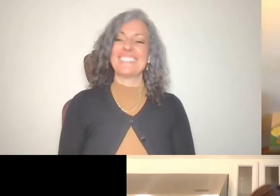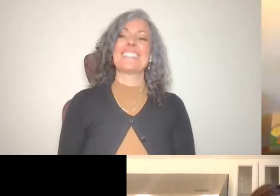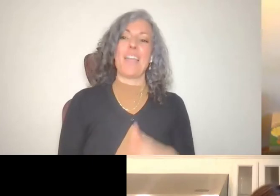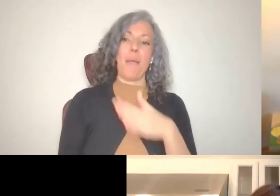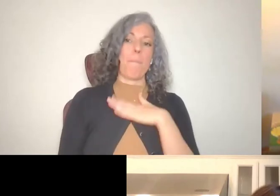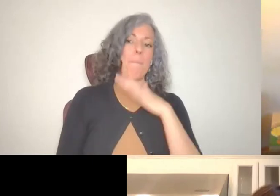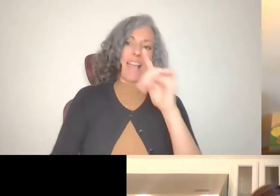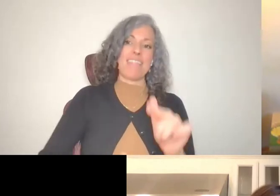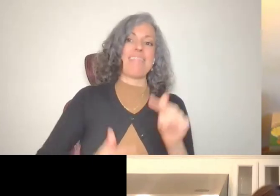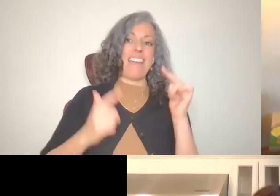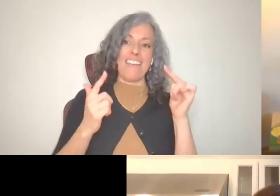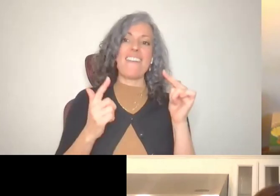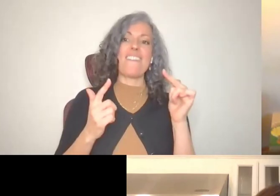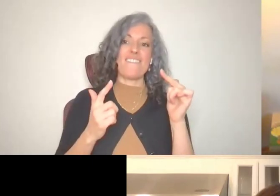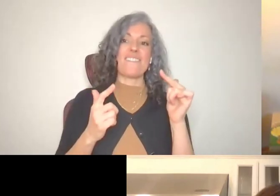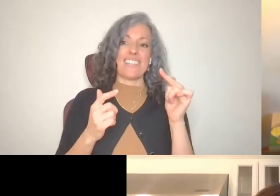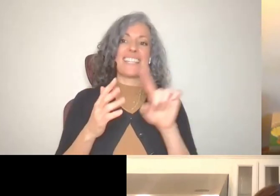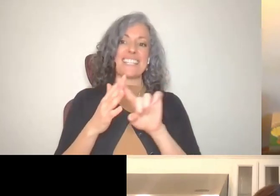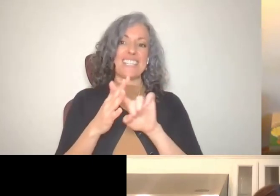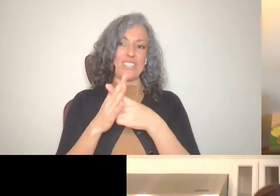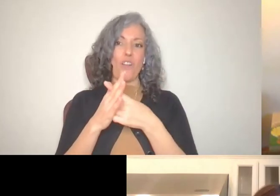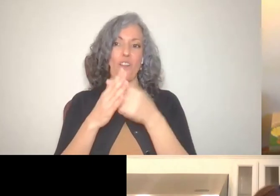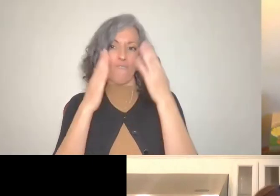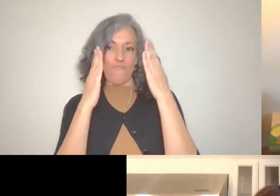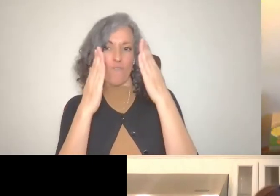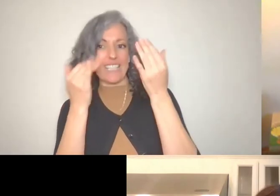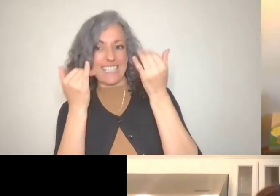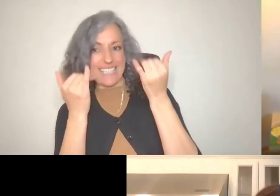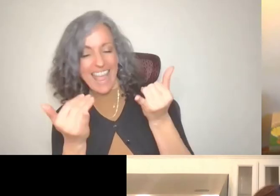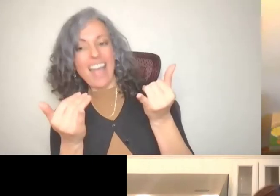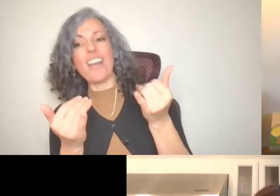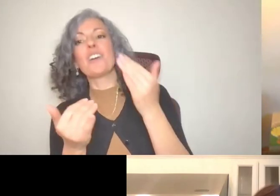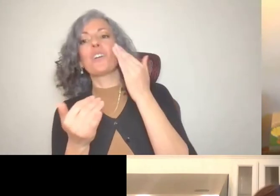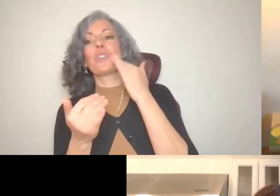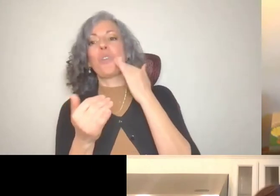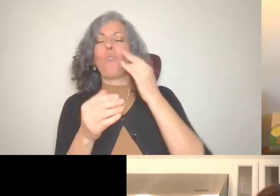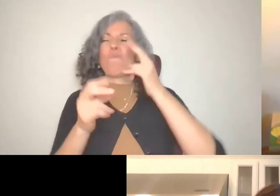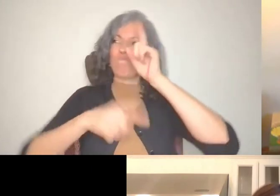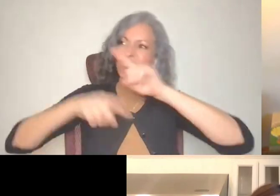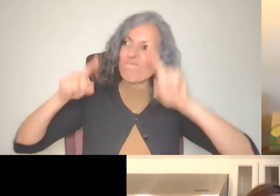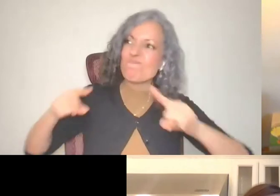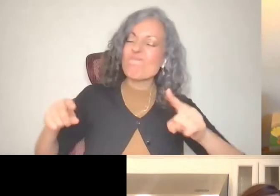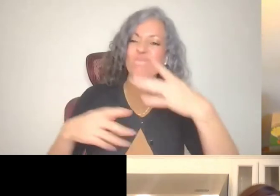to start as early as you can because of compound interest in everything, every little bit helps.